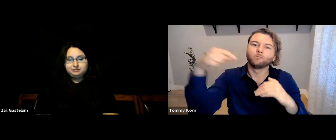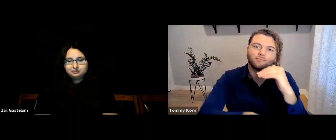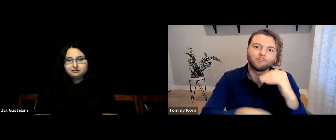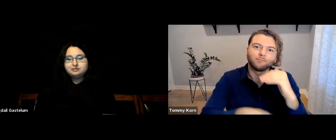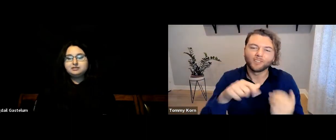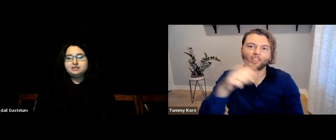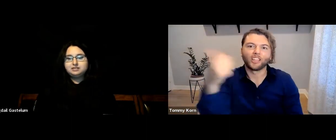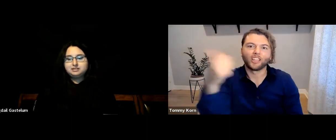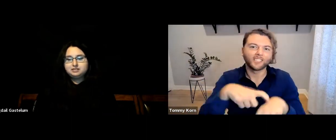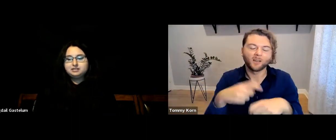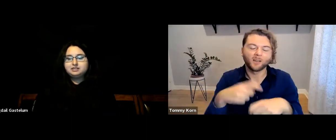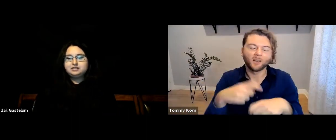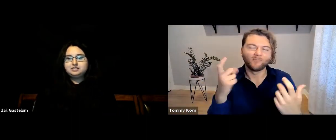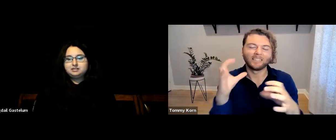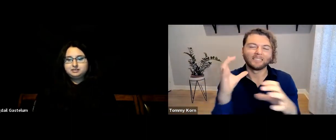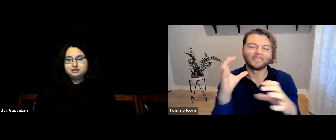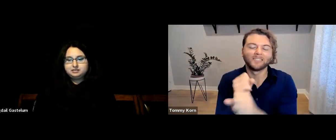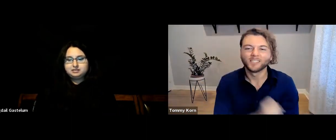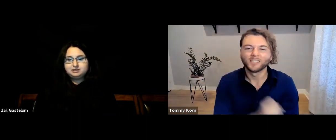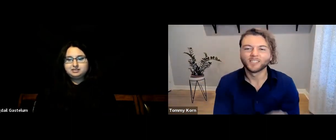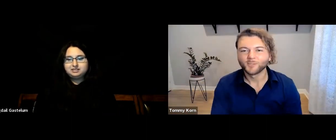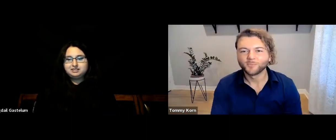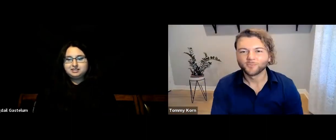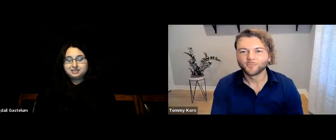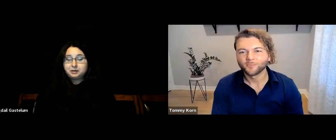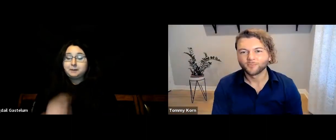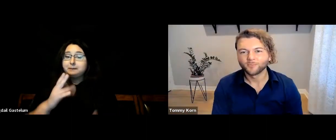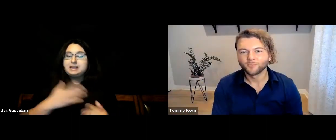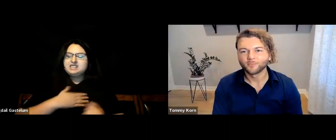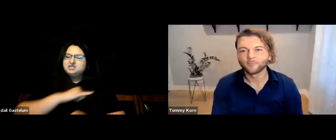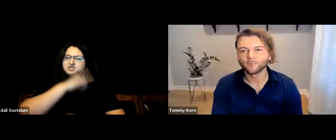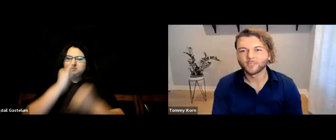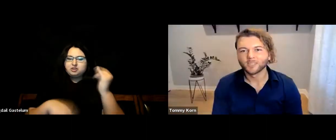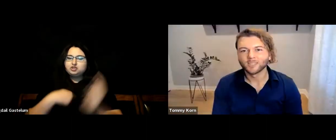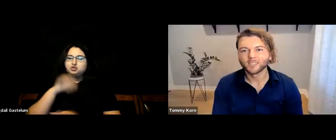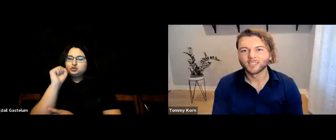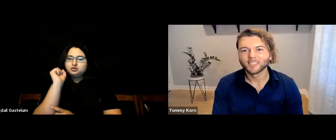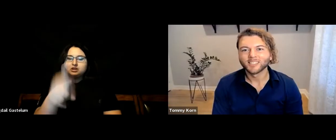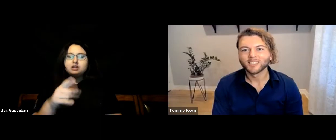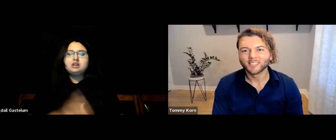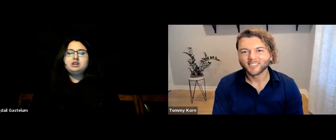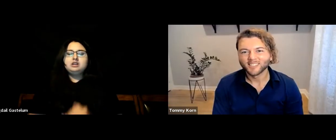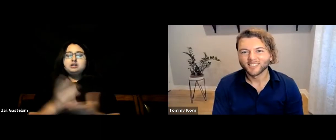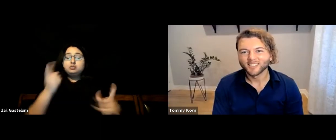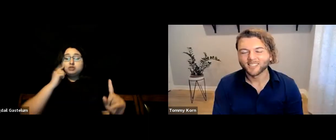and needs to be analyzed further another time. [Bigdail] Okay, so last question.